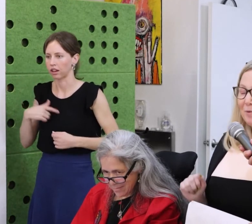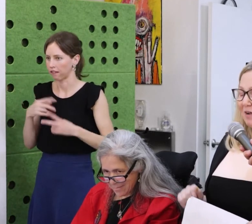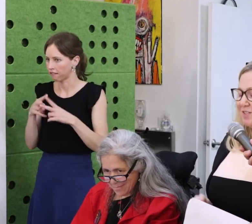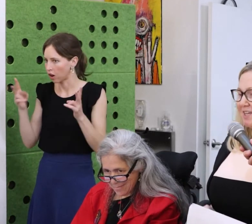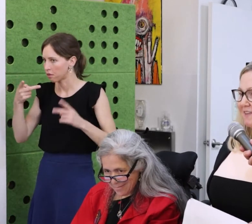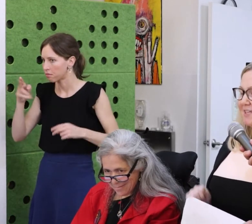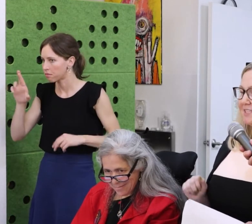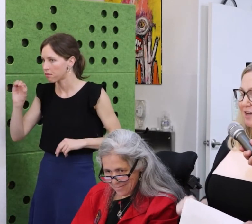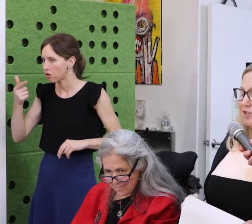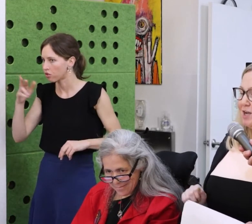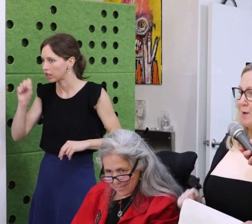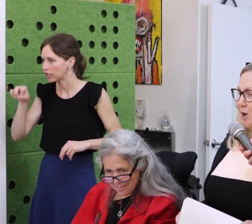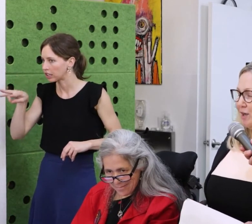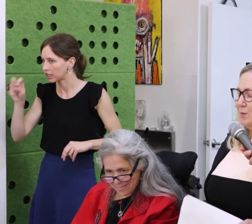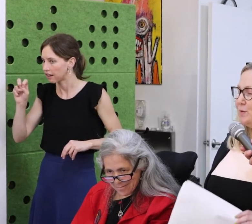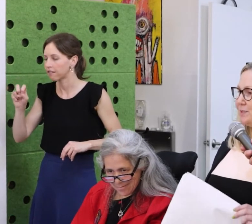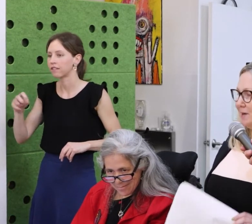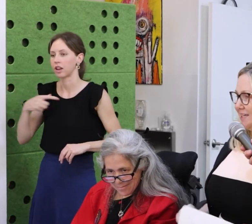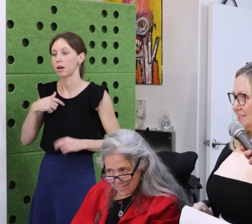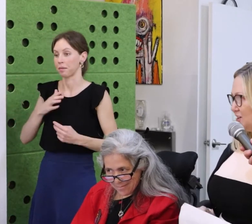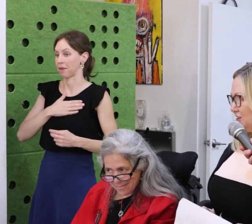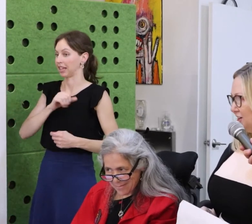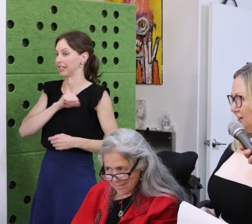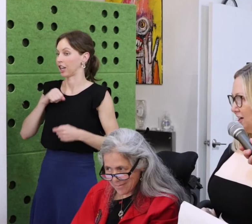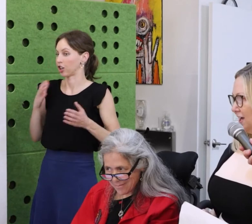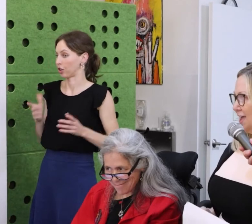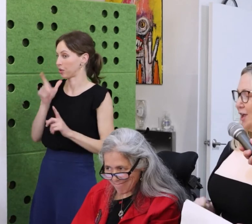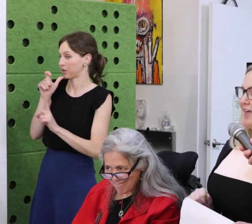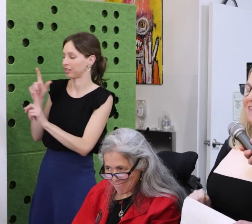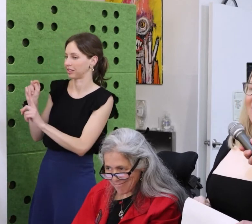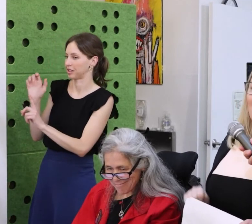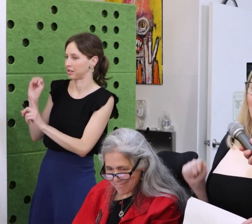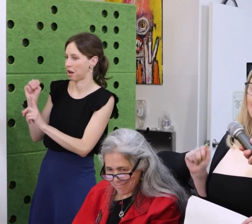disease that would, on occasion, render it difficult to speak,